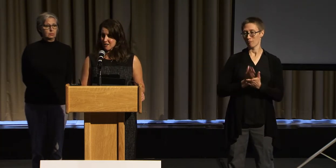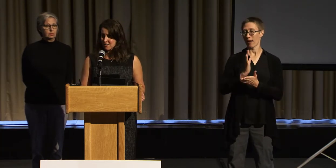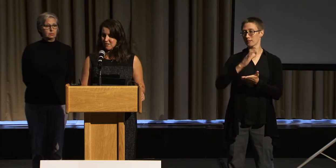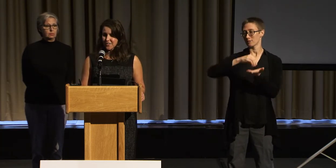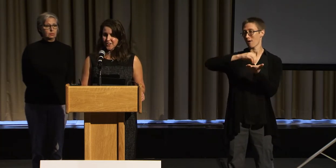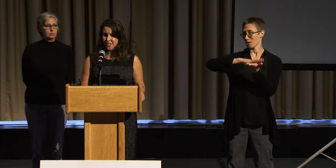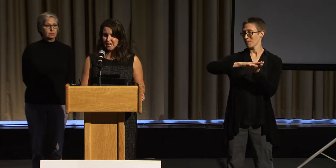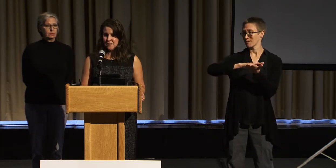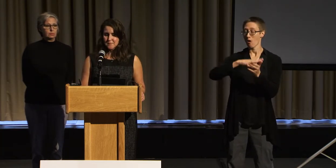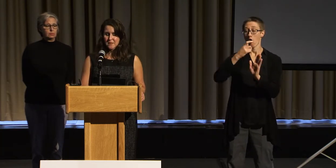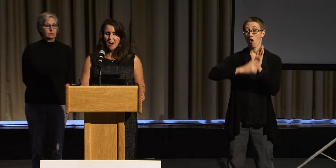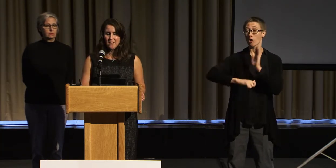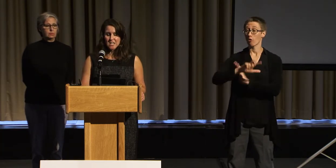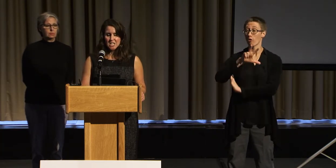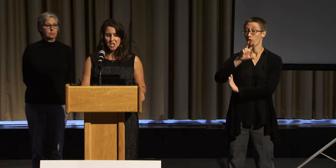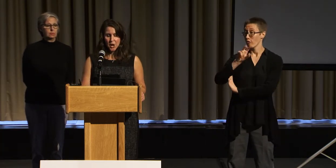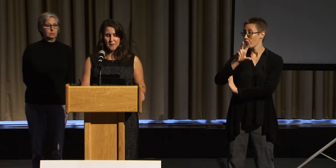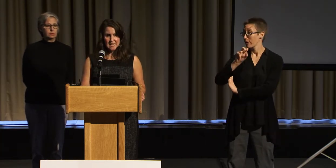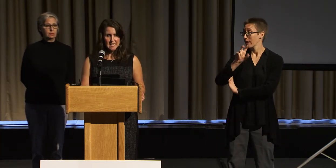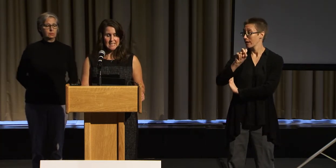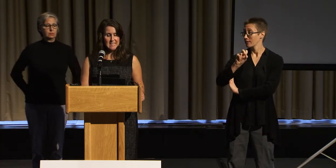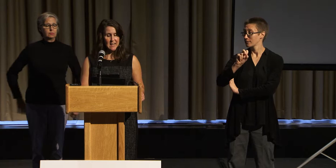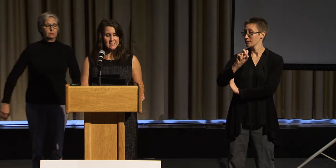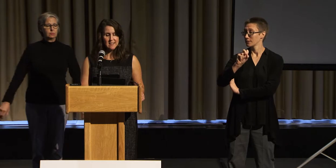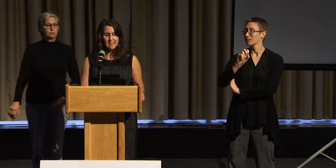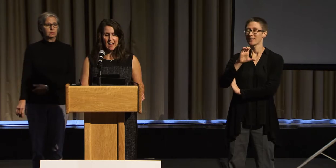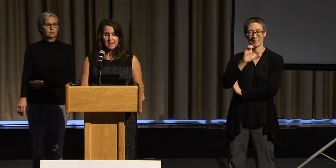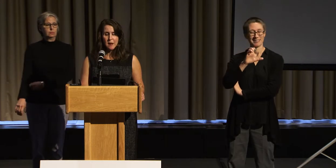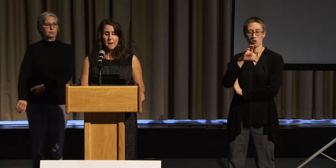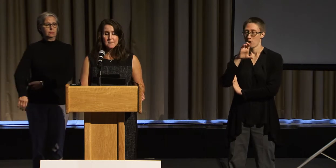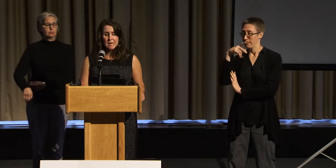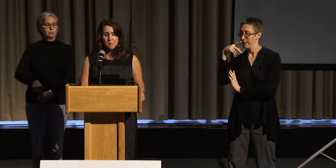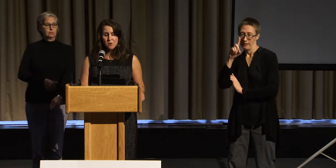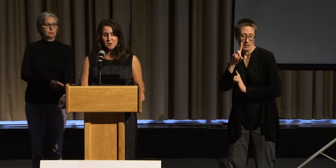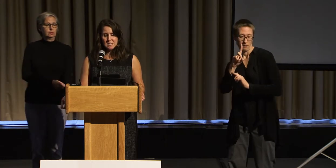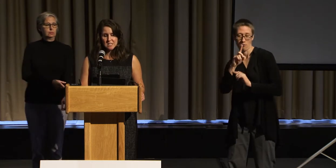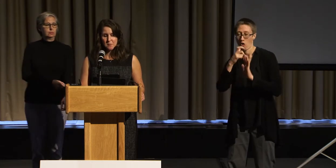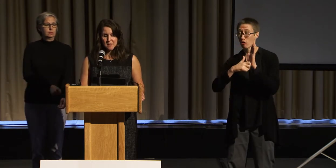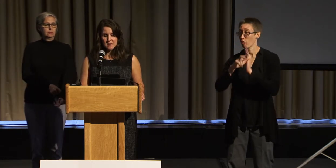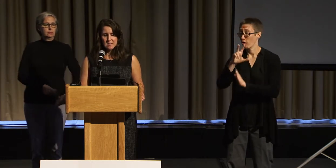Article 30 the CRPD says that "People with disabilities